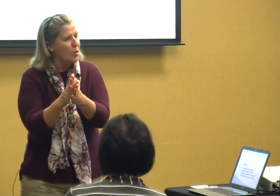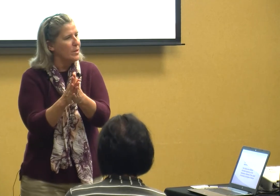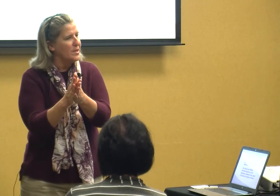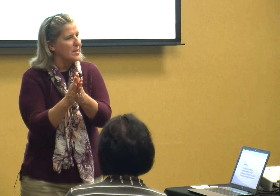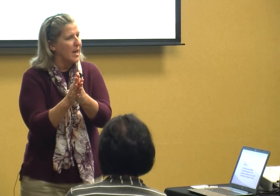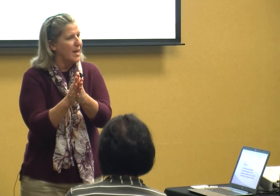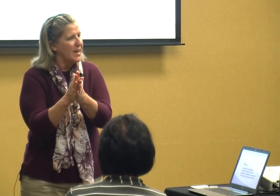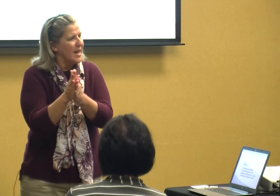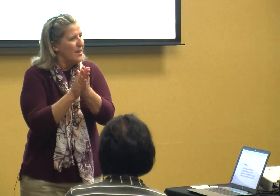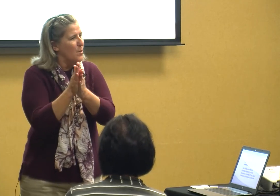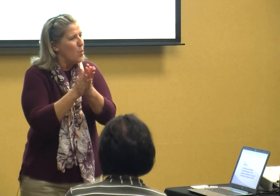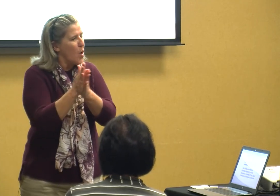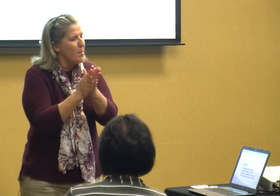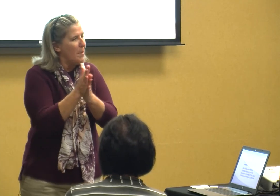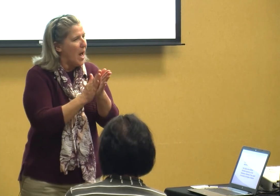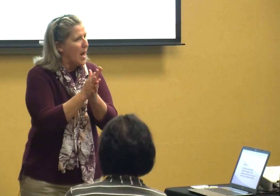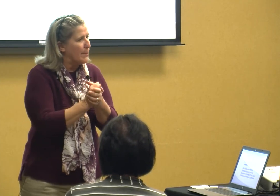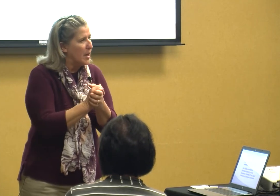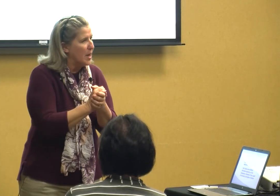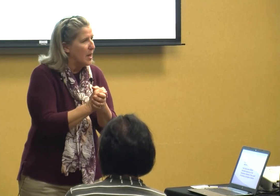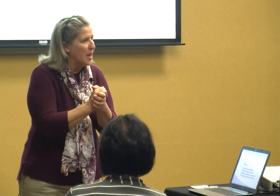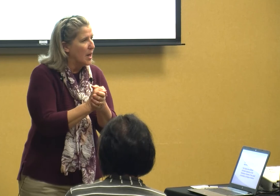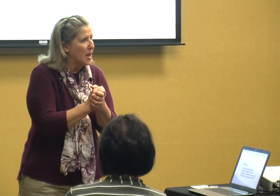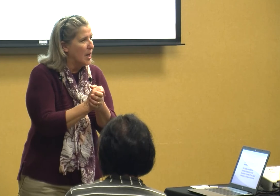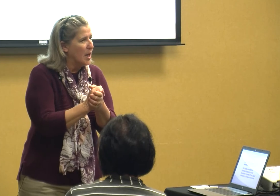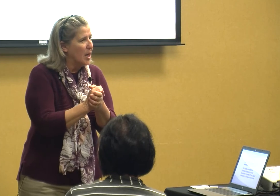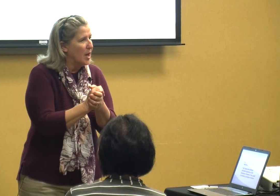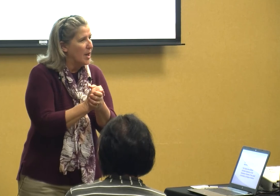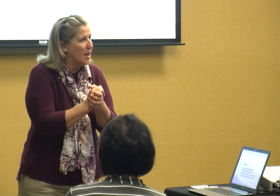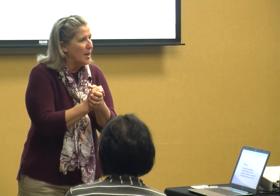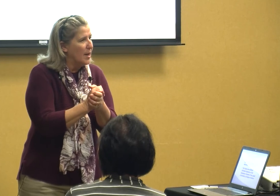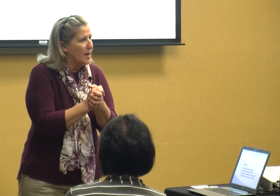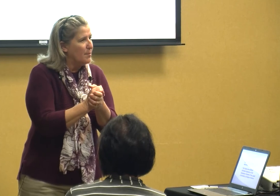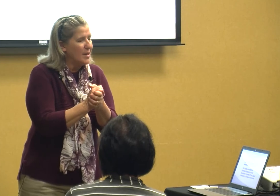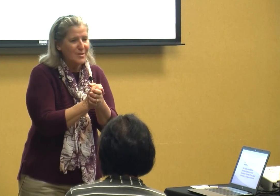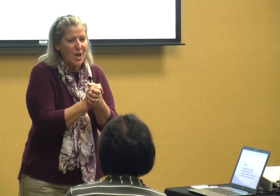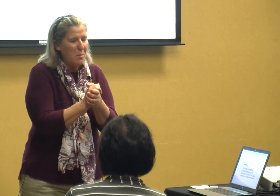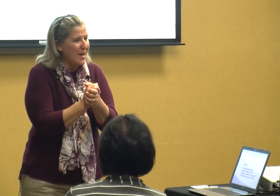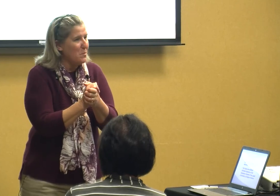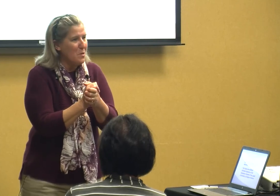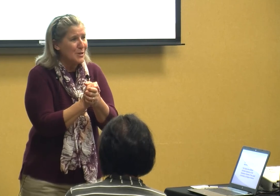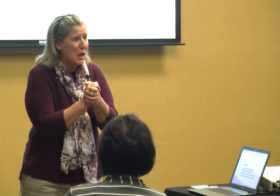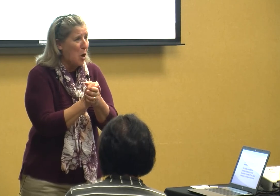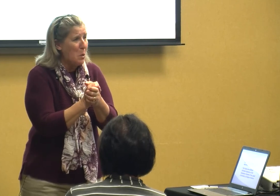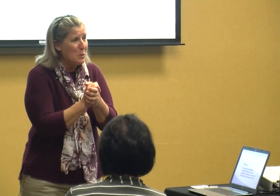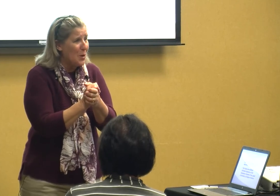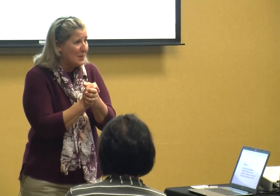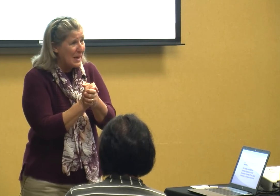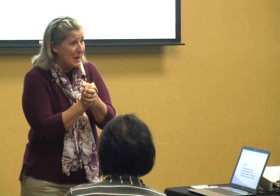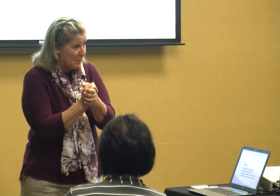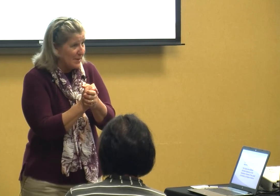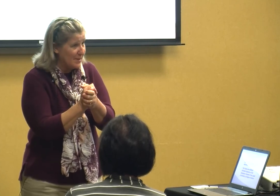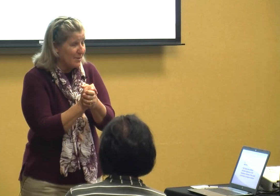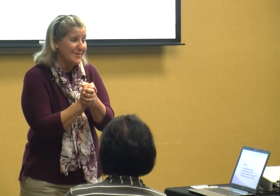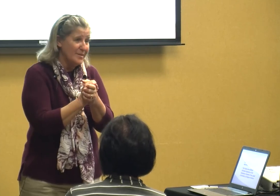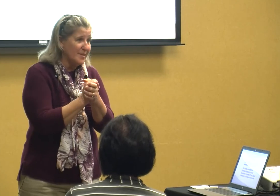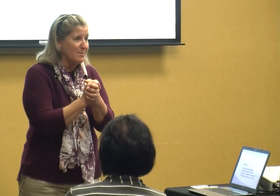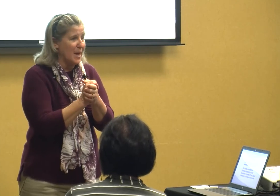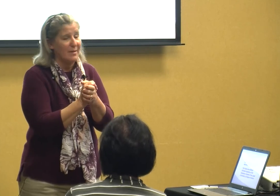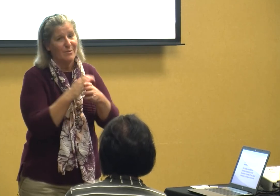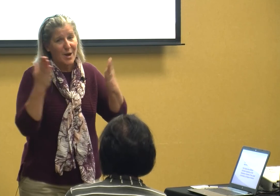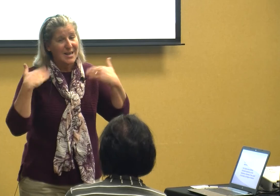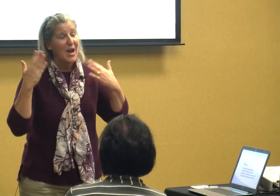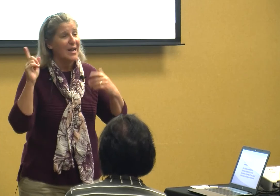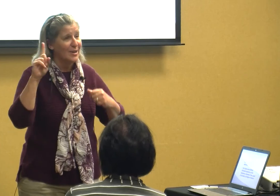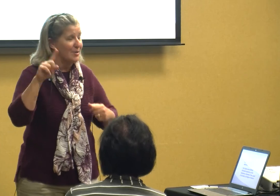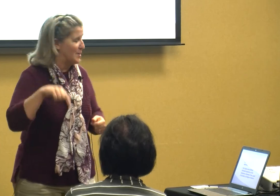this kid then warm them up because nobody wants cold on them sometimes right now I could use it